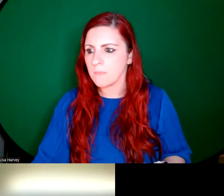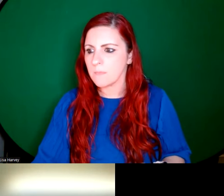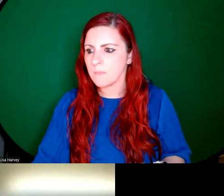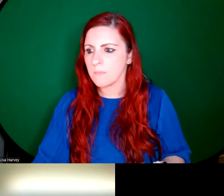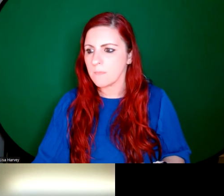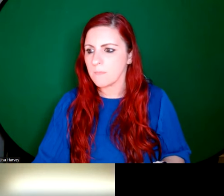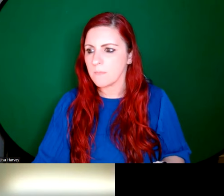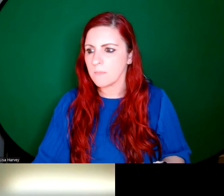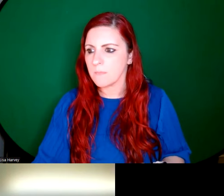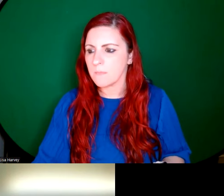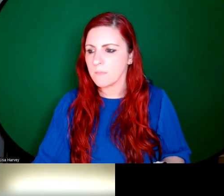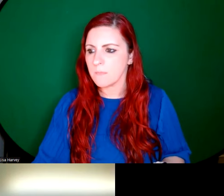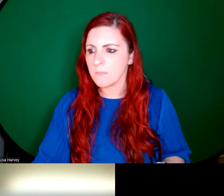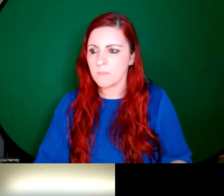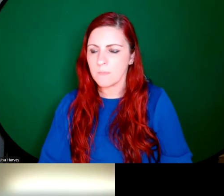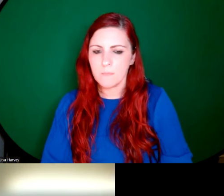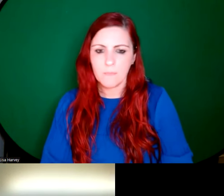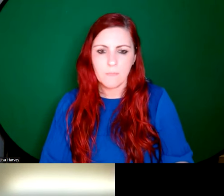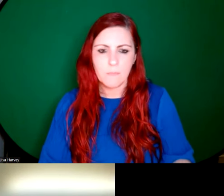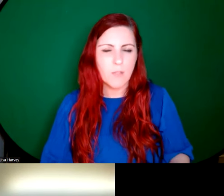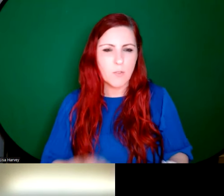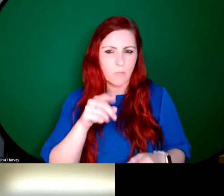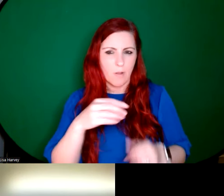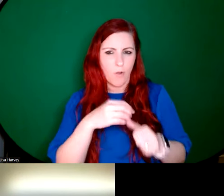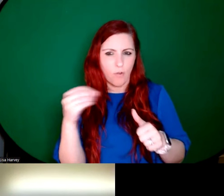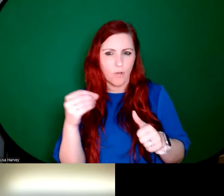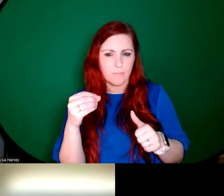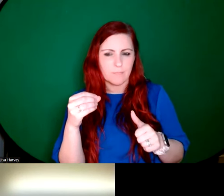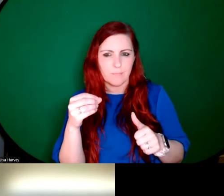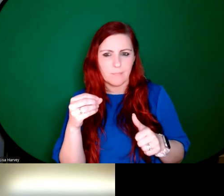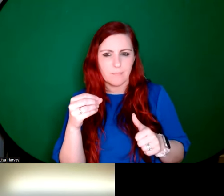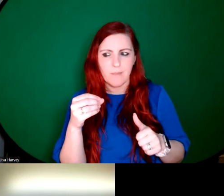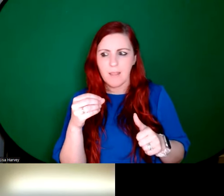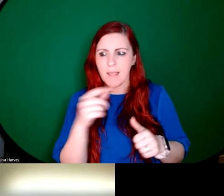artist executed the window. So while An Túr Ghloine, you know, was very